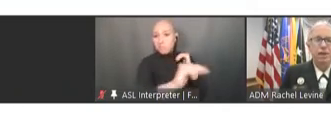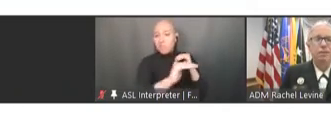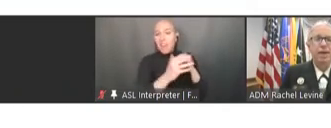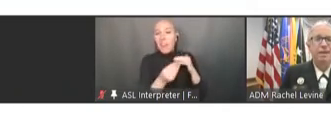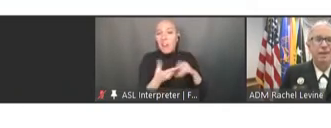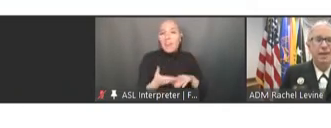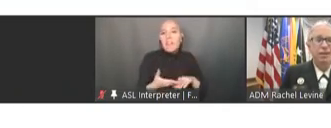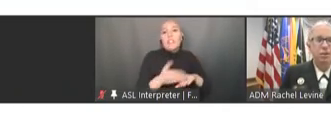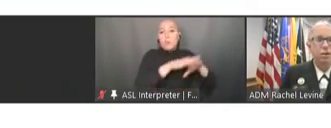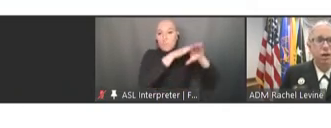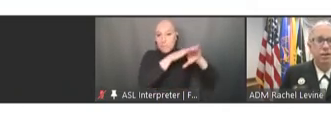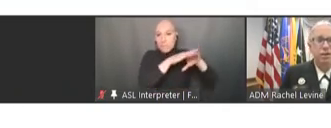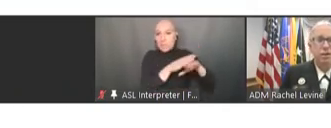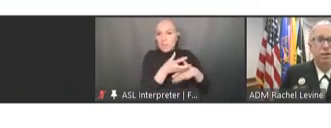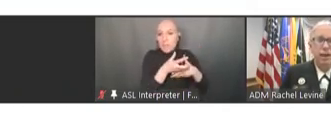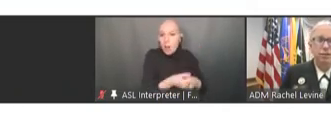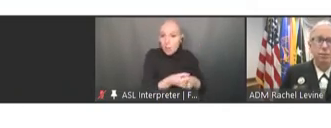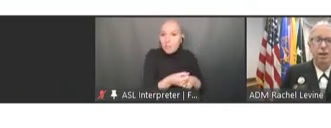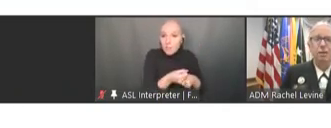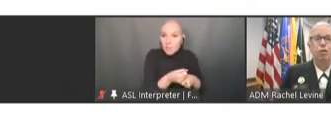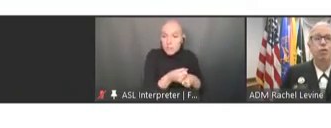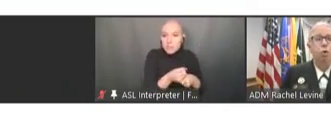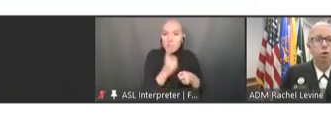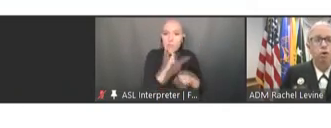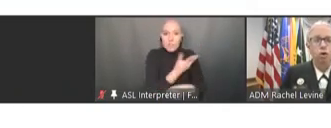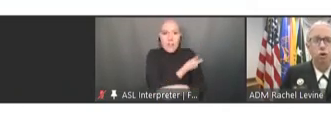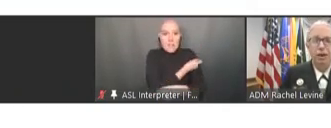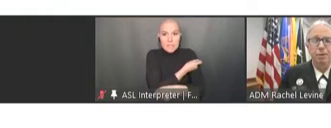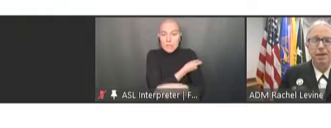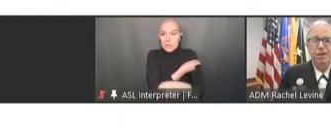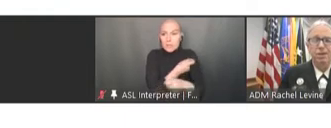in vaccines across the lifespan. I'll look forward to your recommendations.